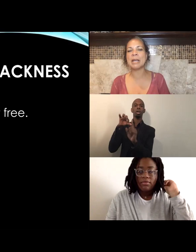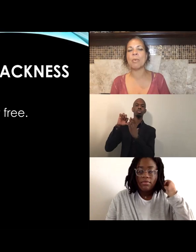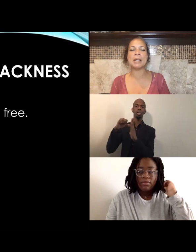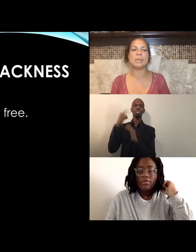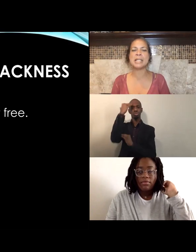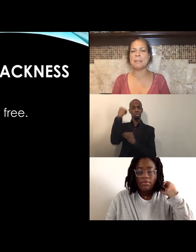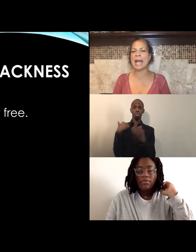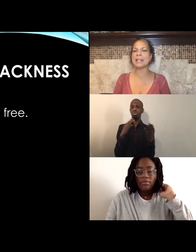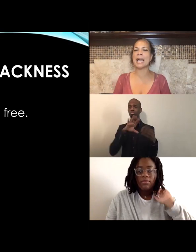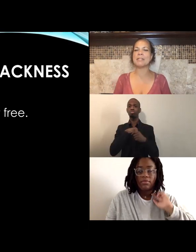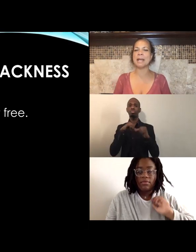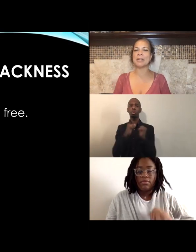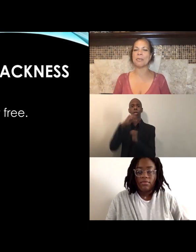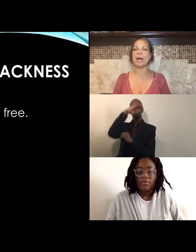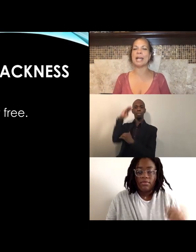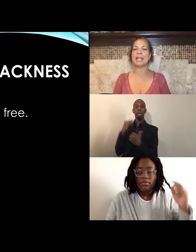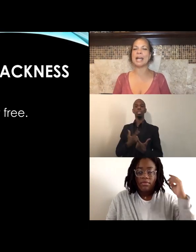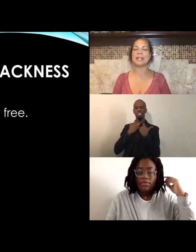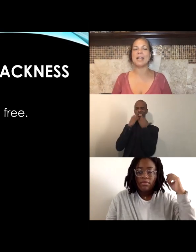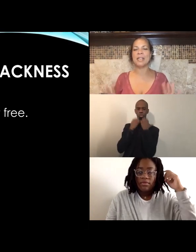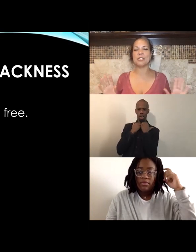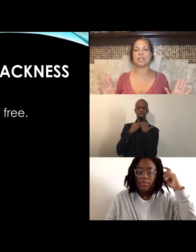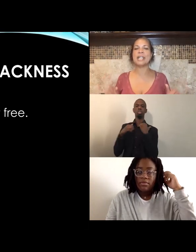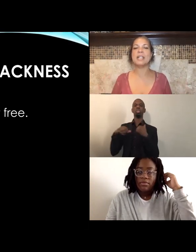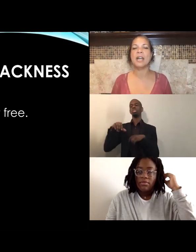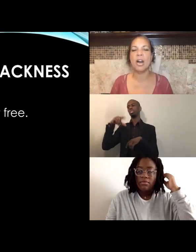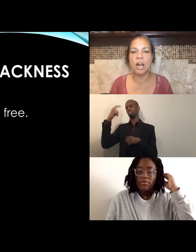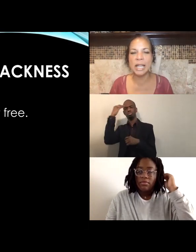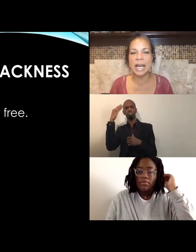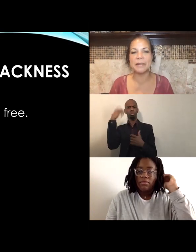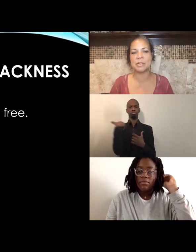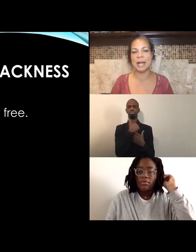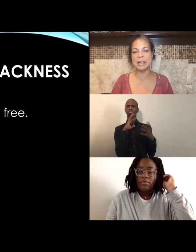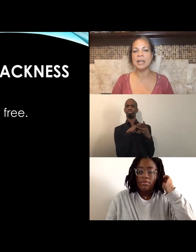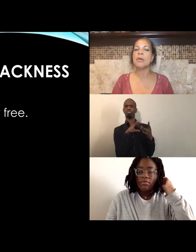"Why did we say Black Lives Matter? Why not the dreaded all lives?" right?